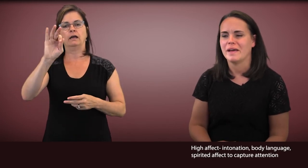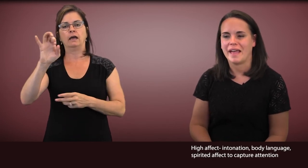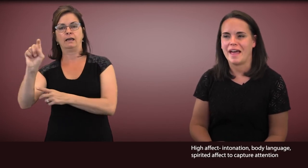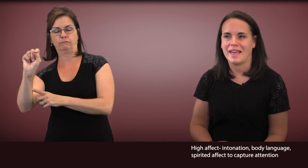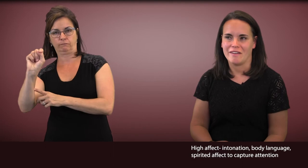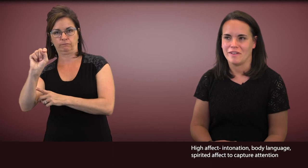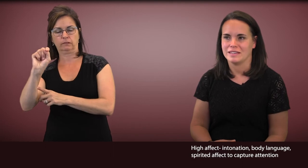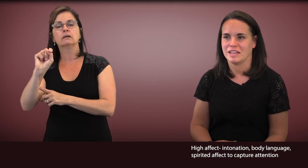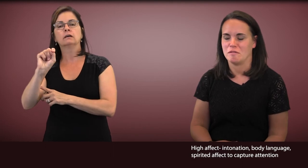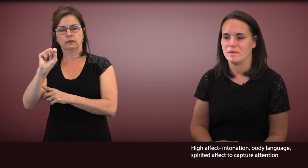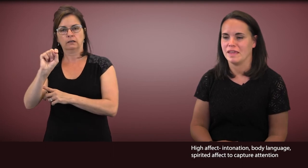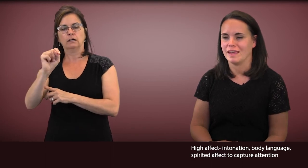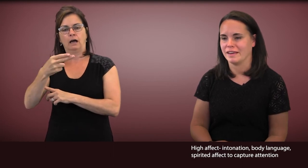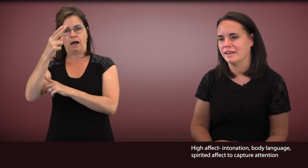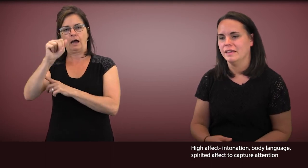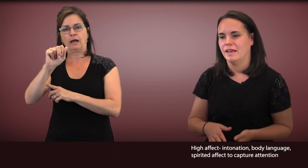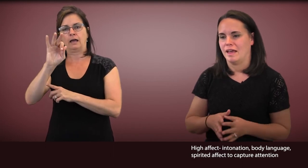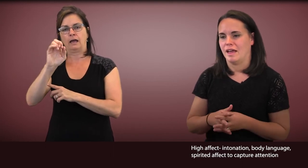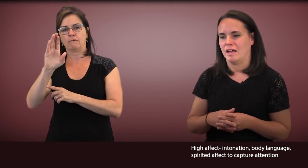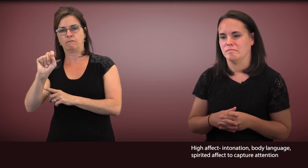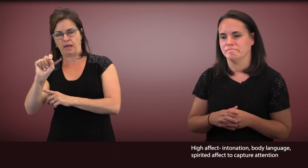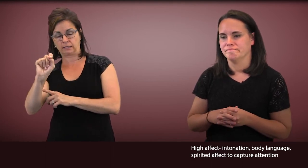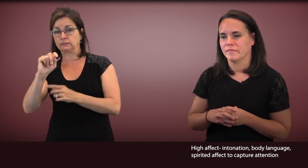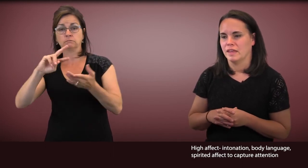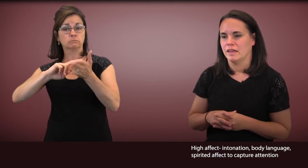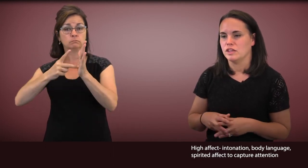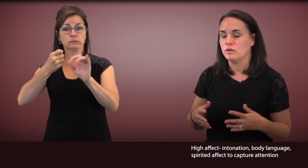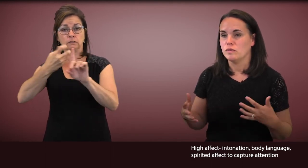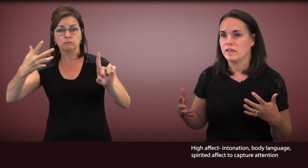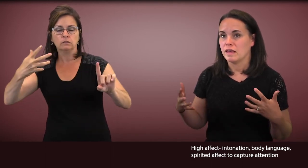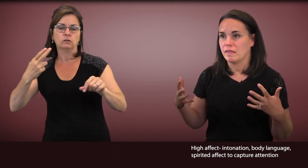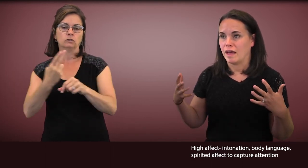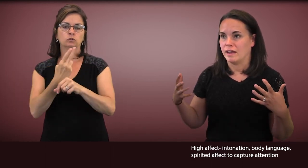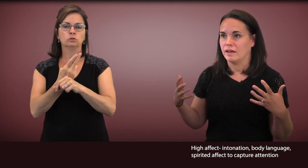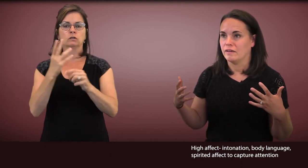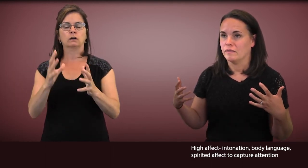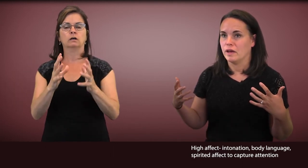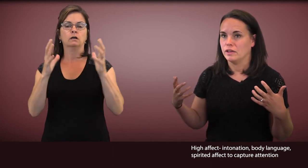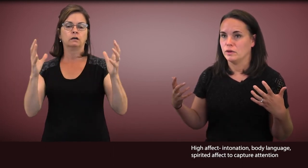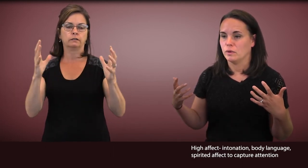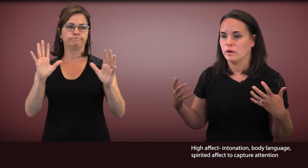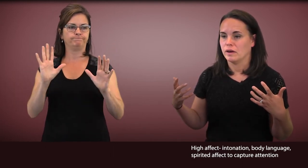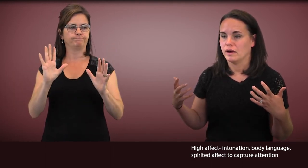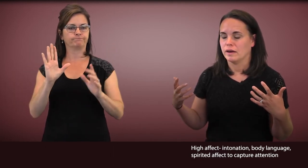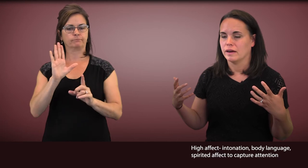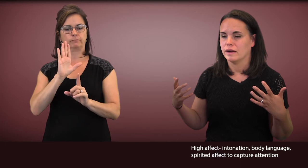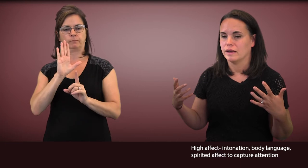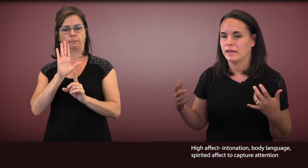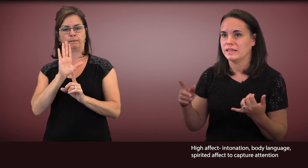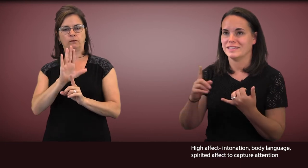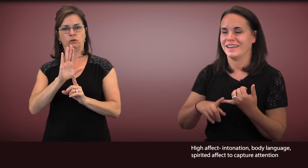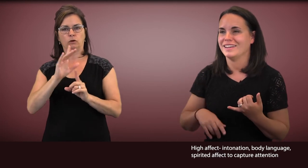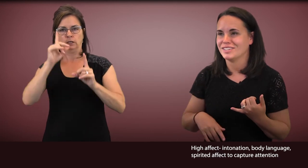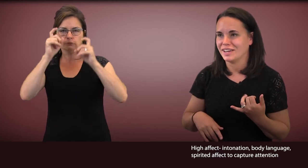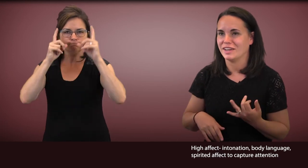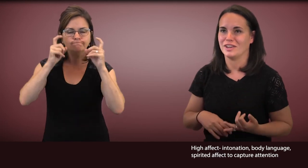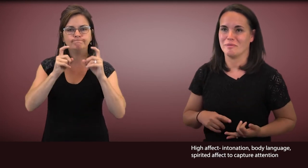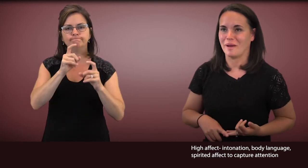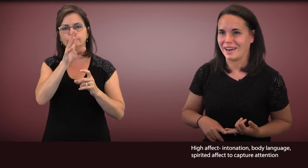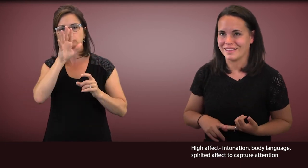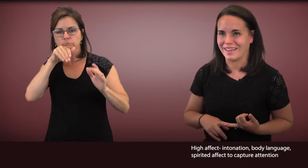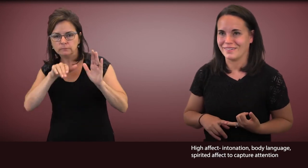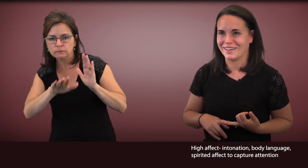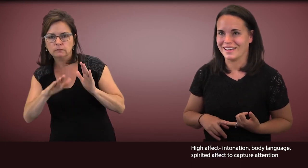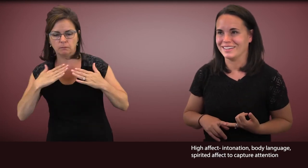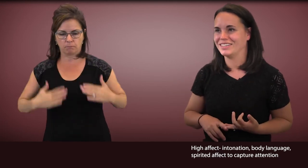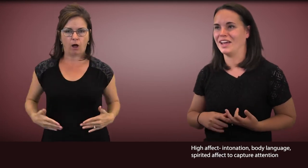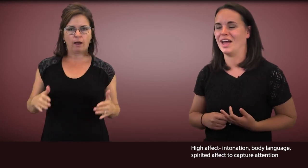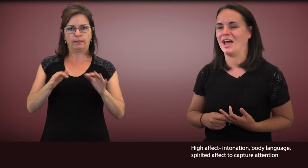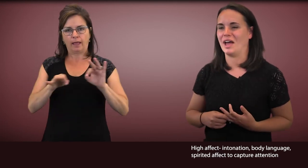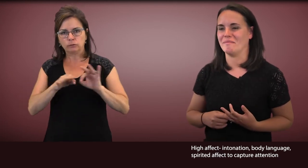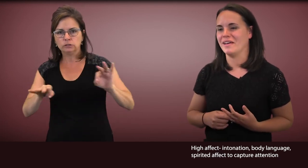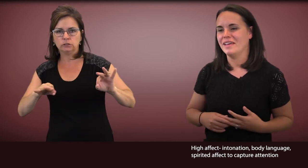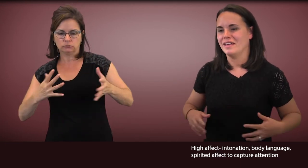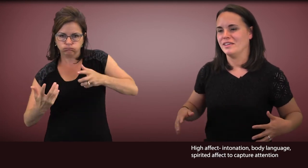By high affect, I mean using a lot of your intonation, your body language,